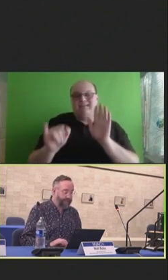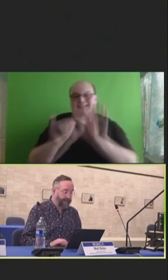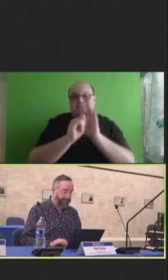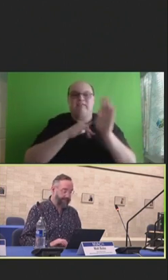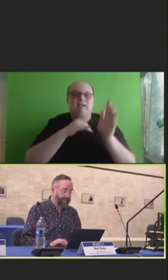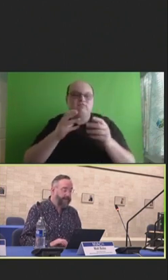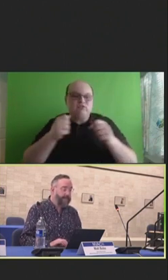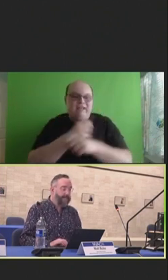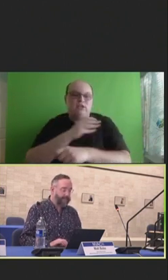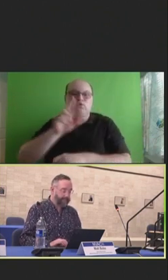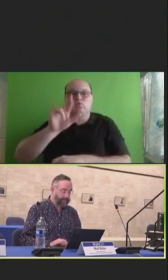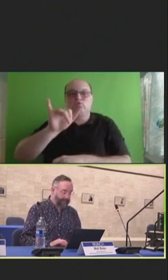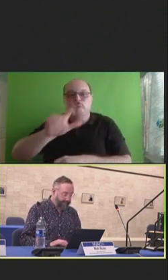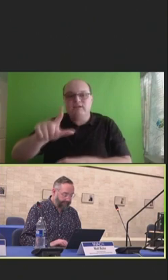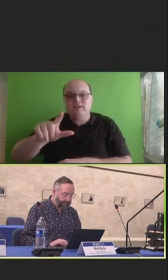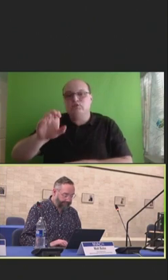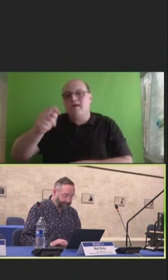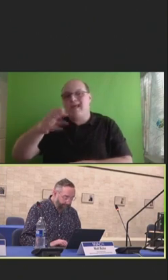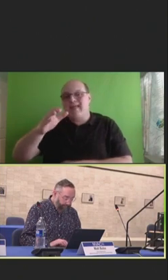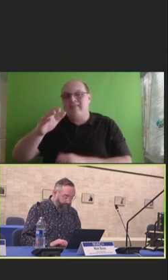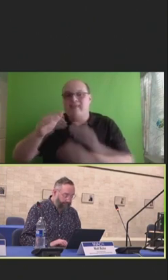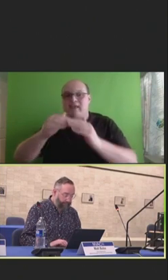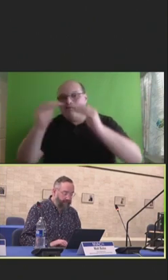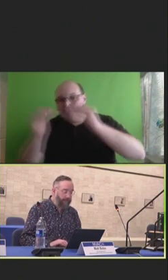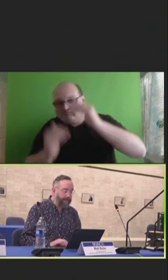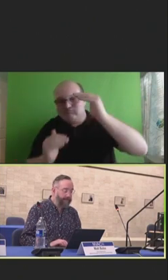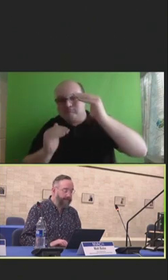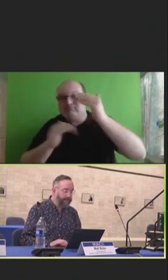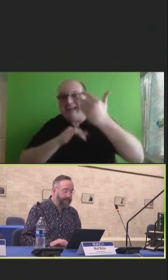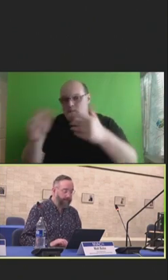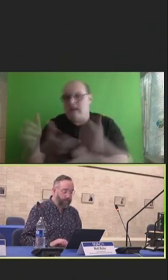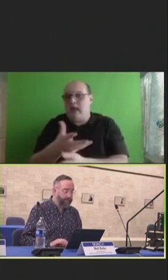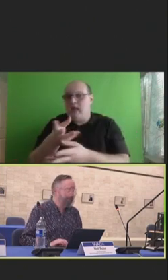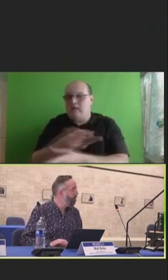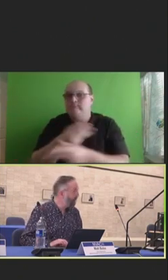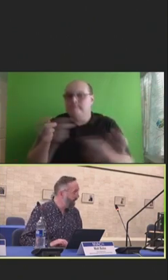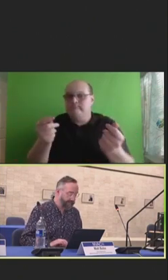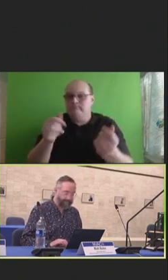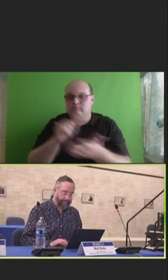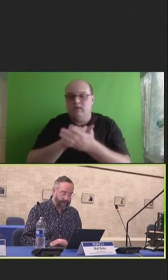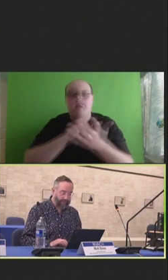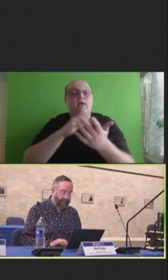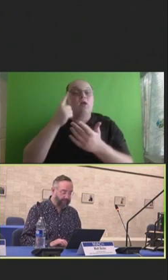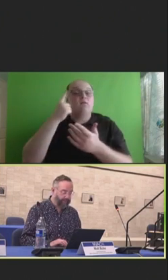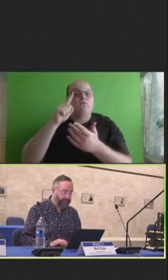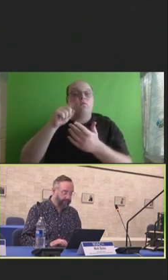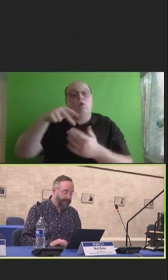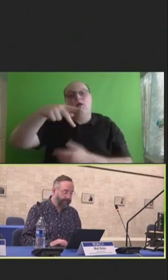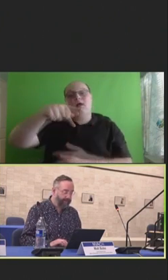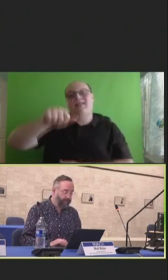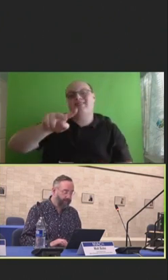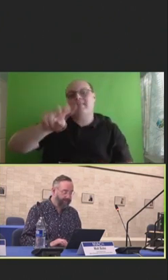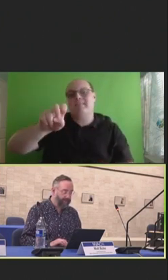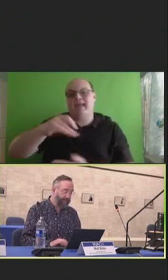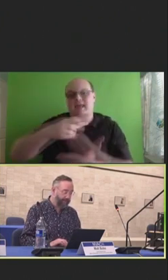racial and ethnic disparities. And then for the PAVE Project, we do have a request for applications.